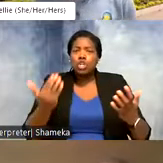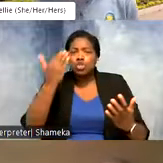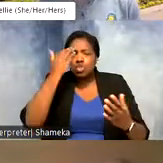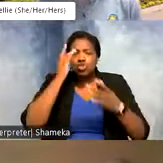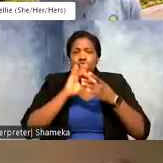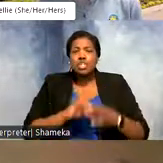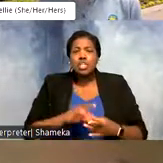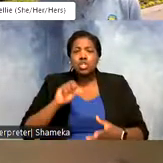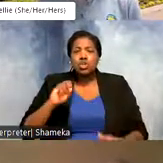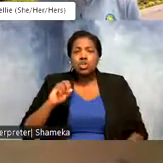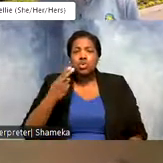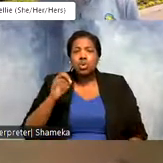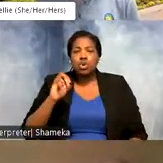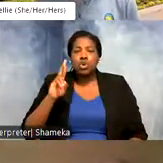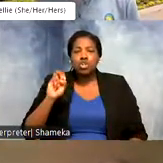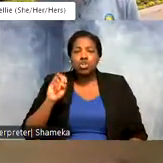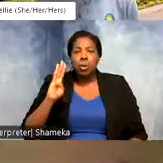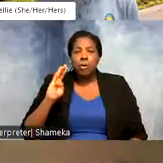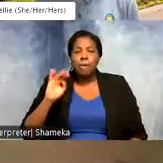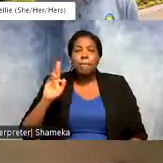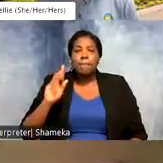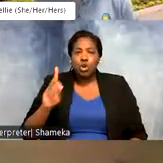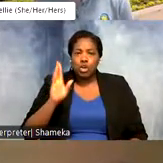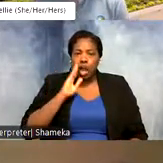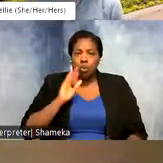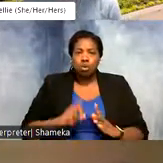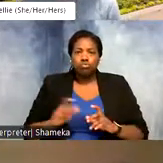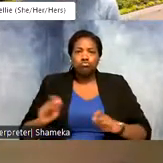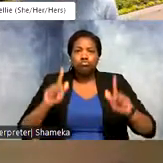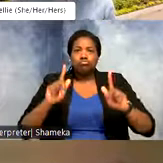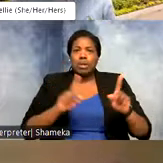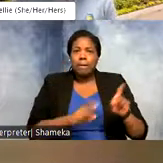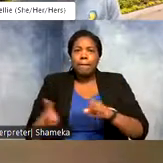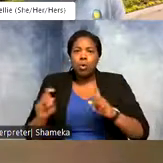I'm going to launch another poll already here. Which of the following are examples of